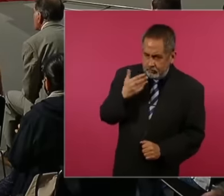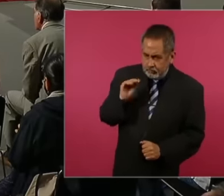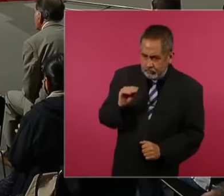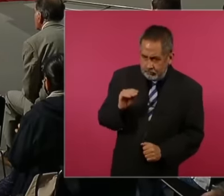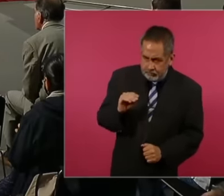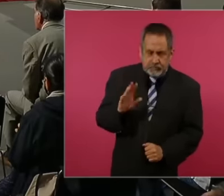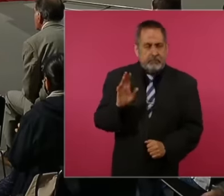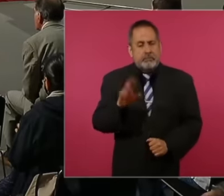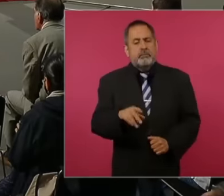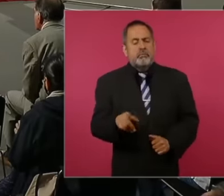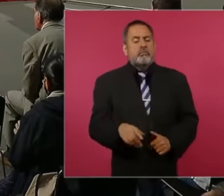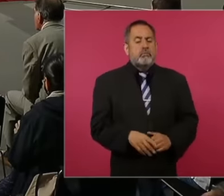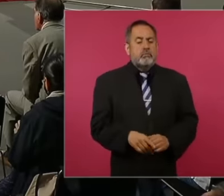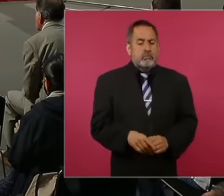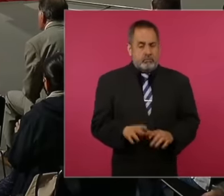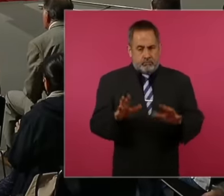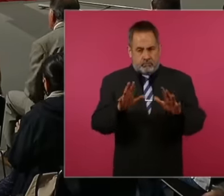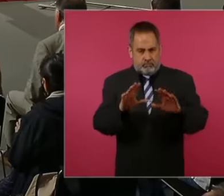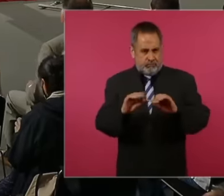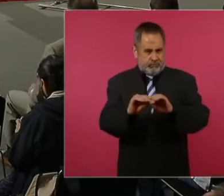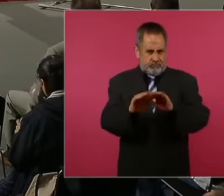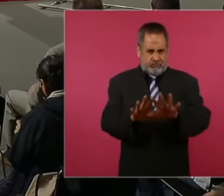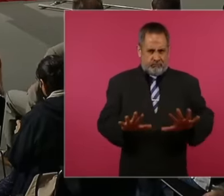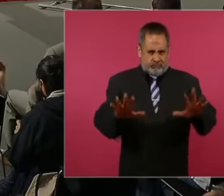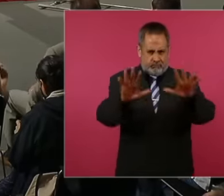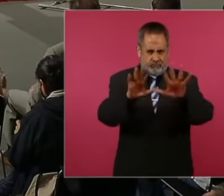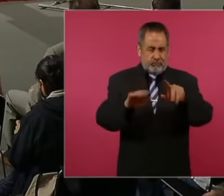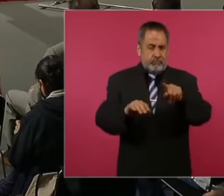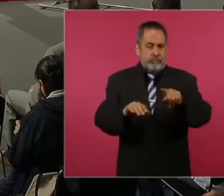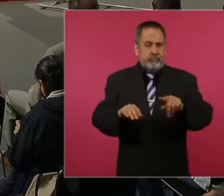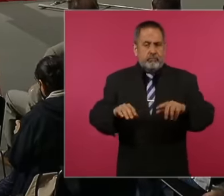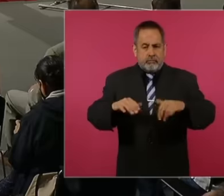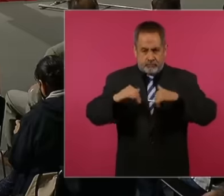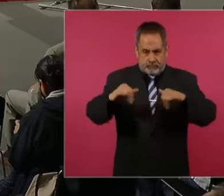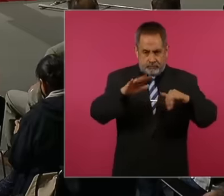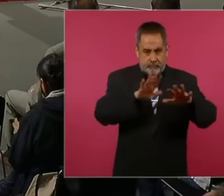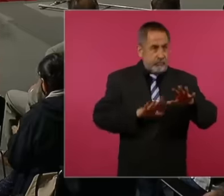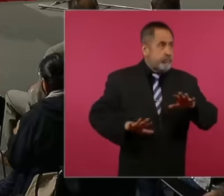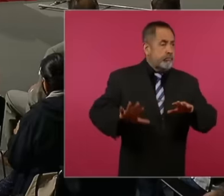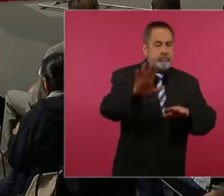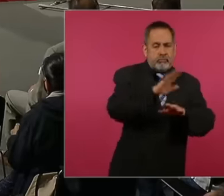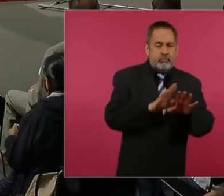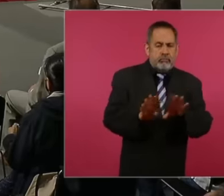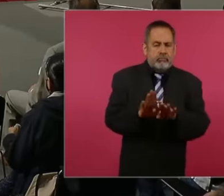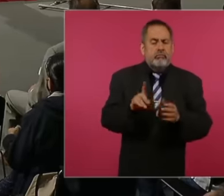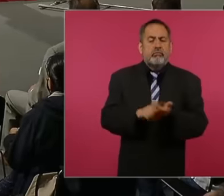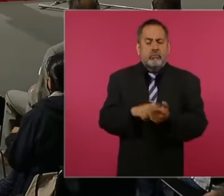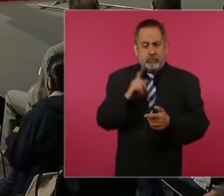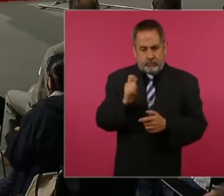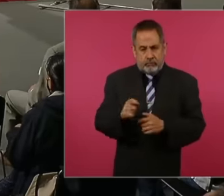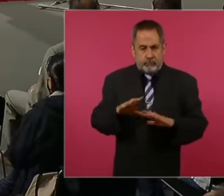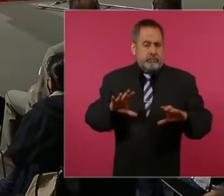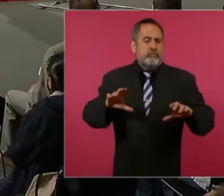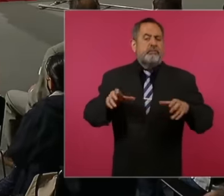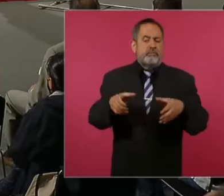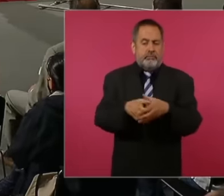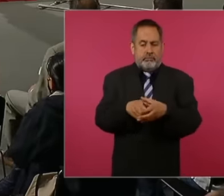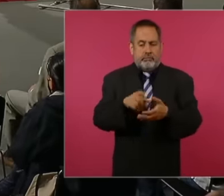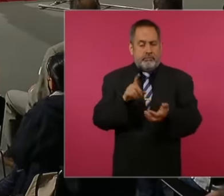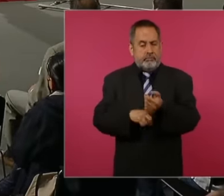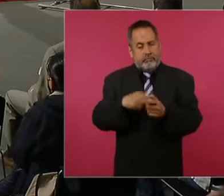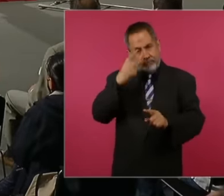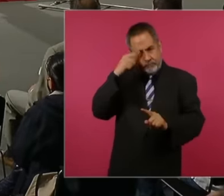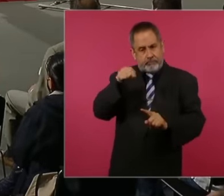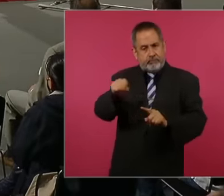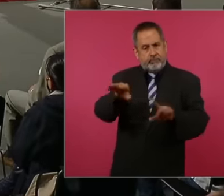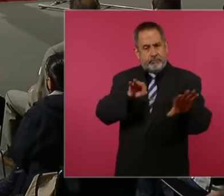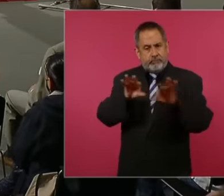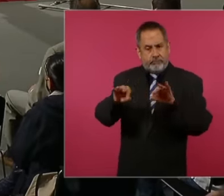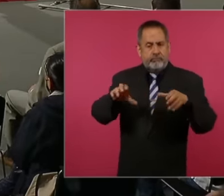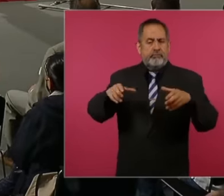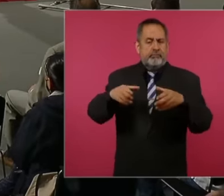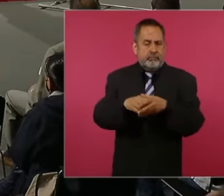more or less How would the east map of the integration of the congress of the senate and